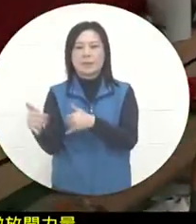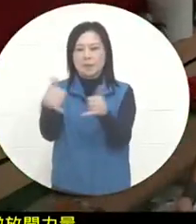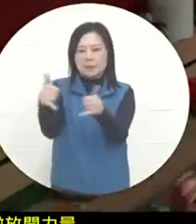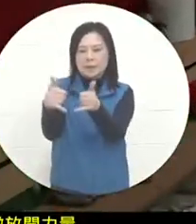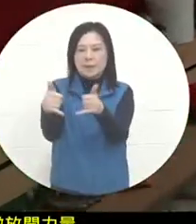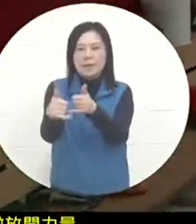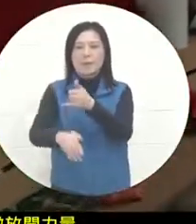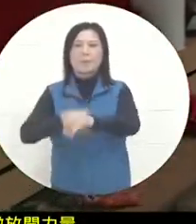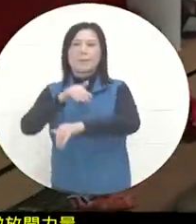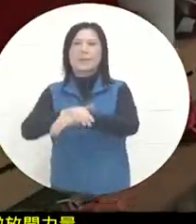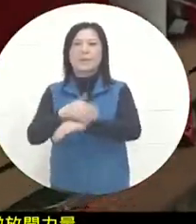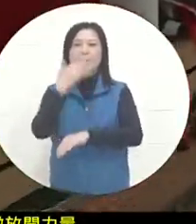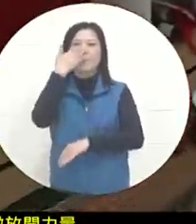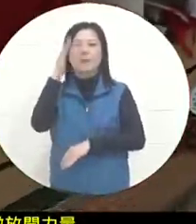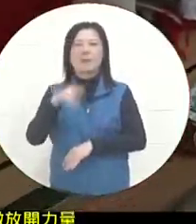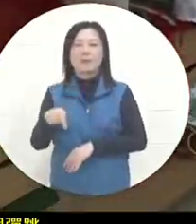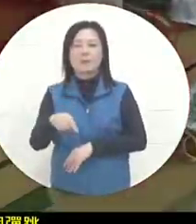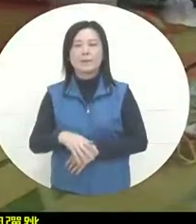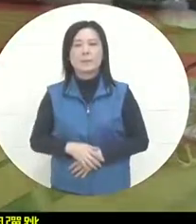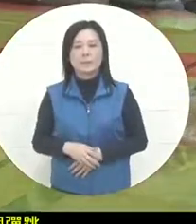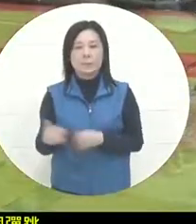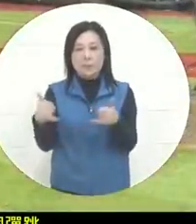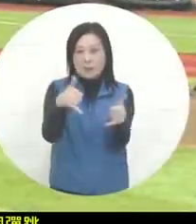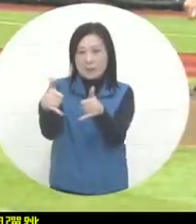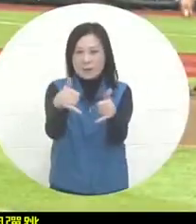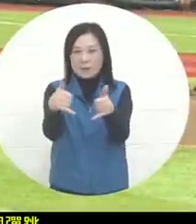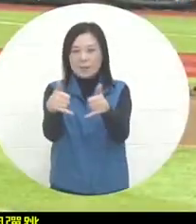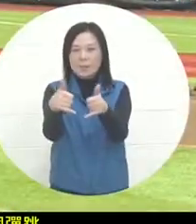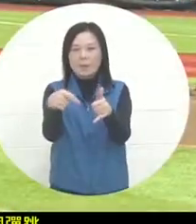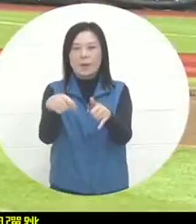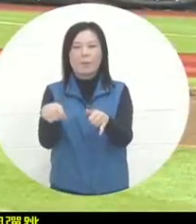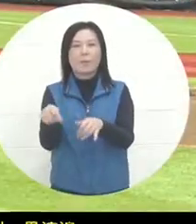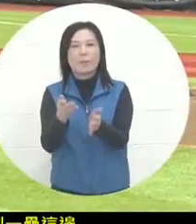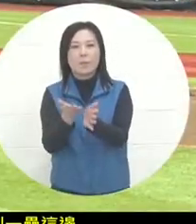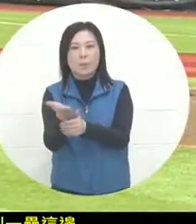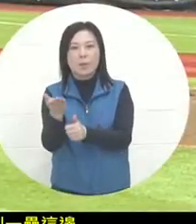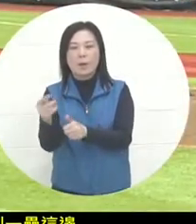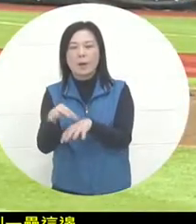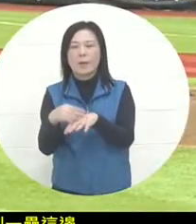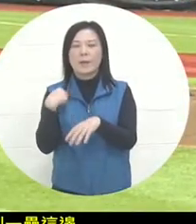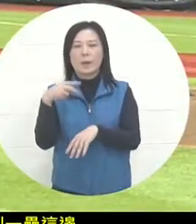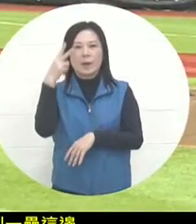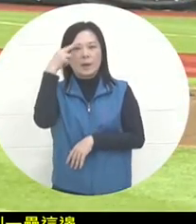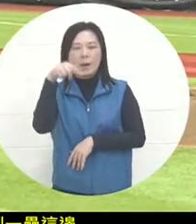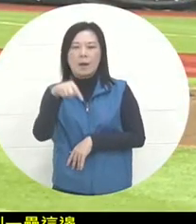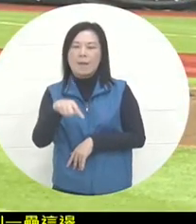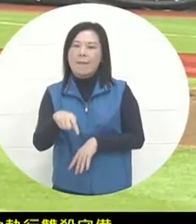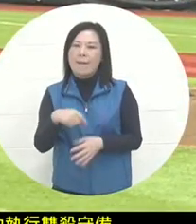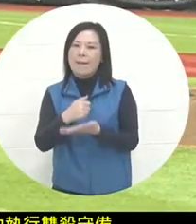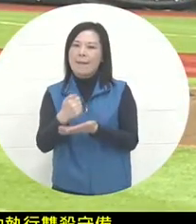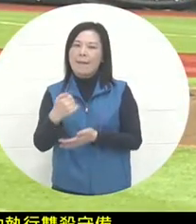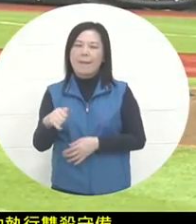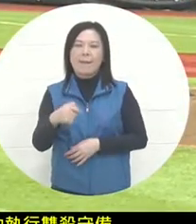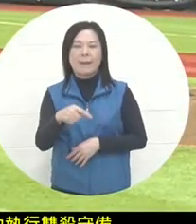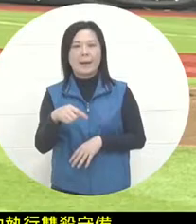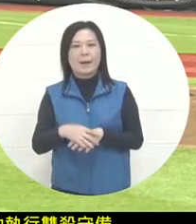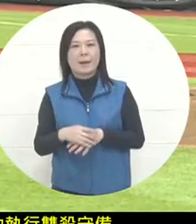While we are talking about this double play, Oh, it's very unfortunate. The situation that Mexico least wants to see happened again. Mexico failed